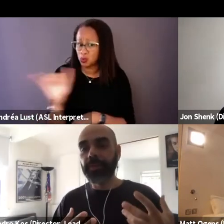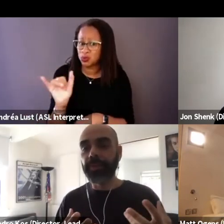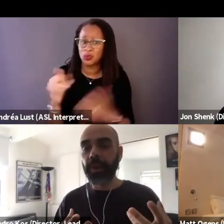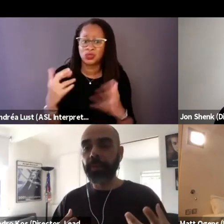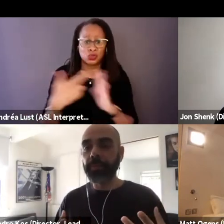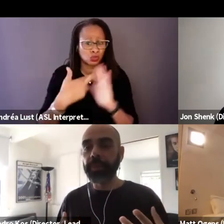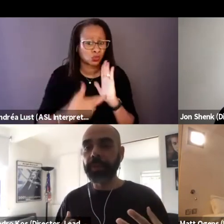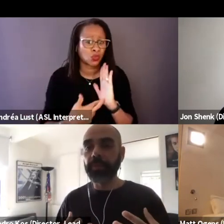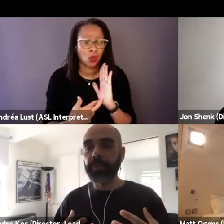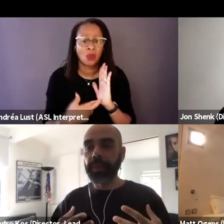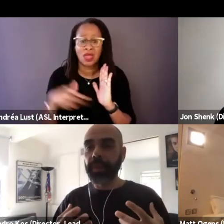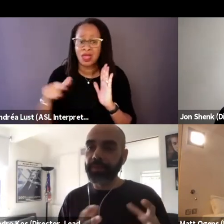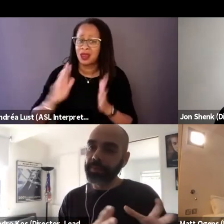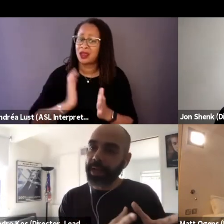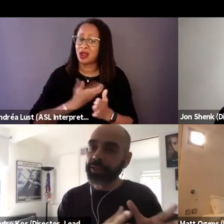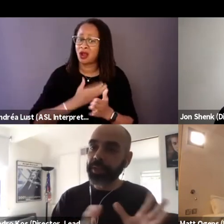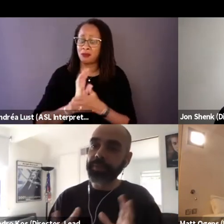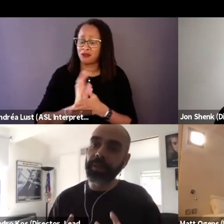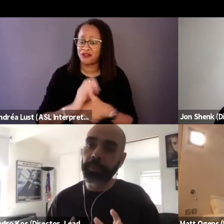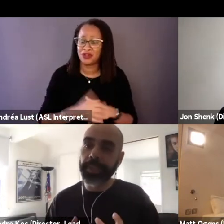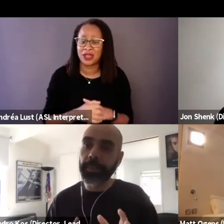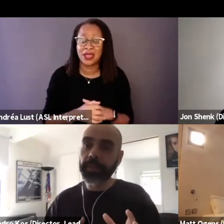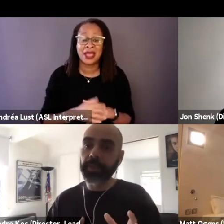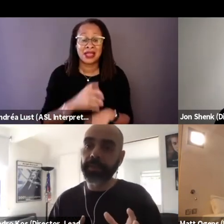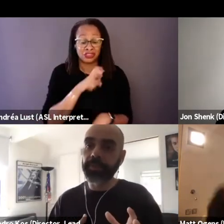From, by shifting our perspective